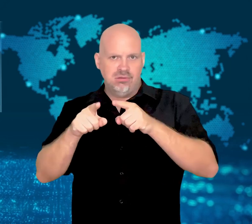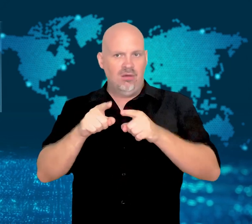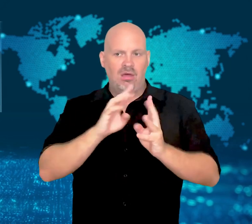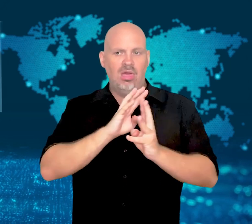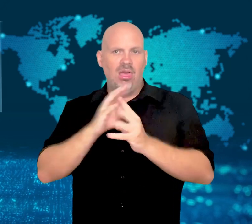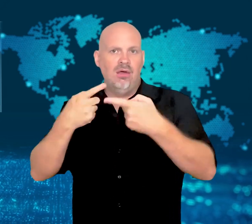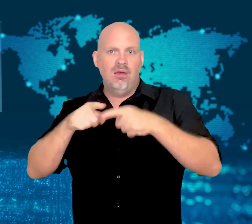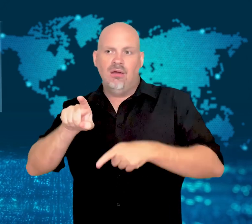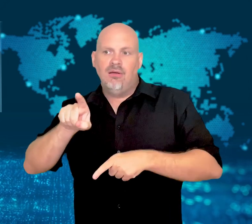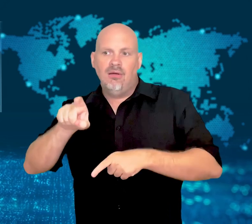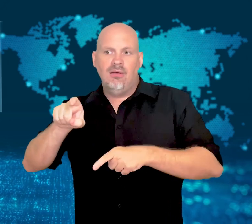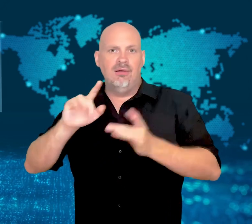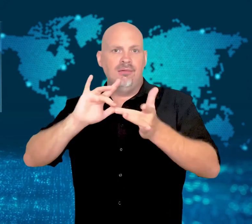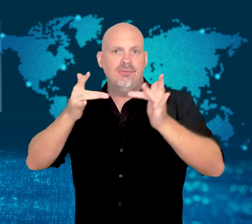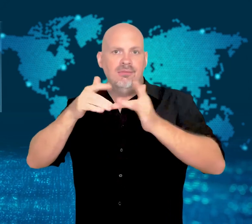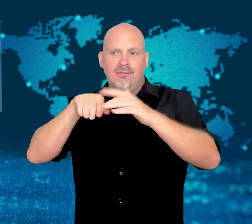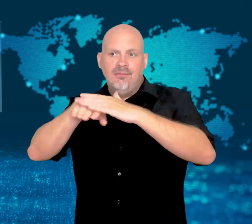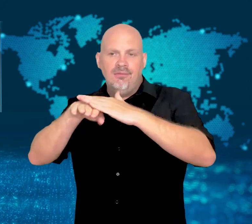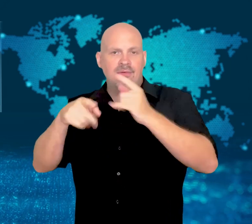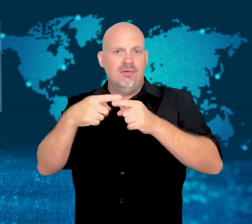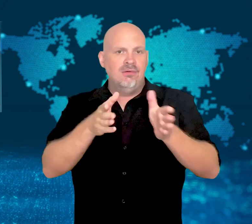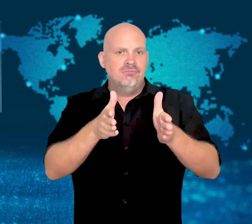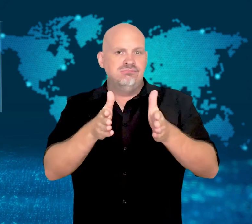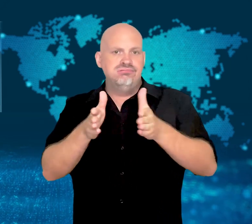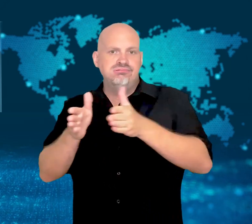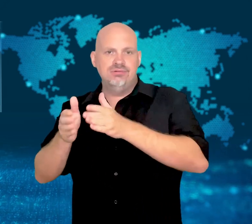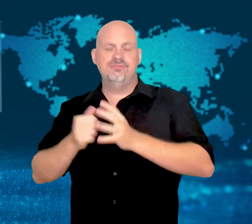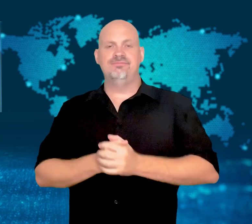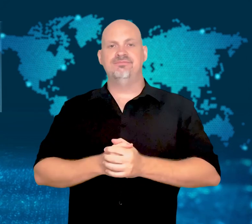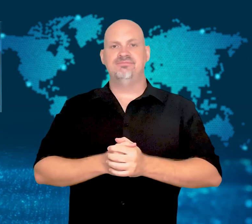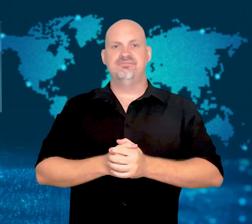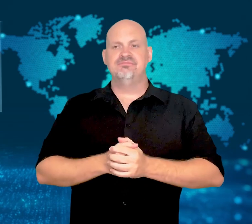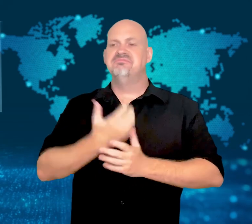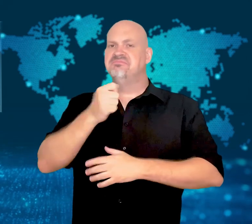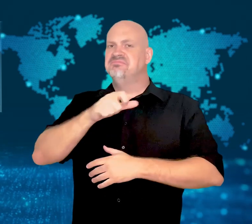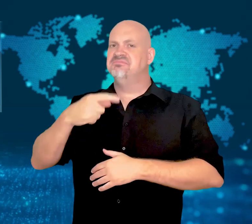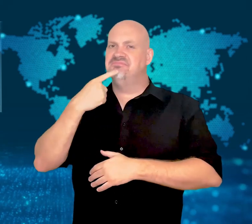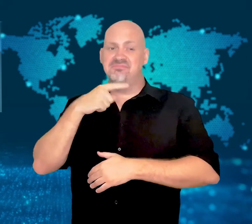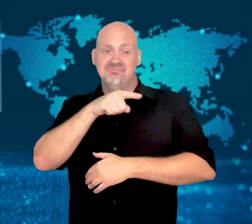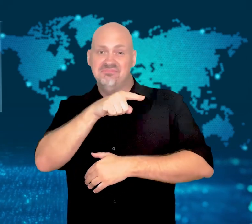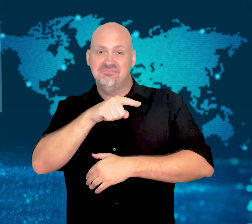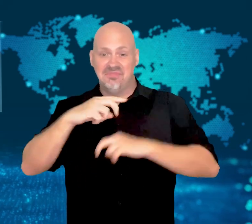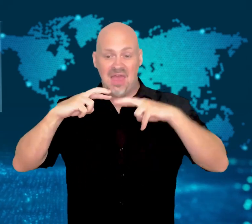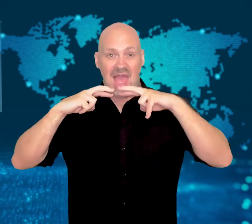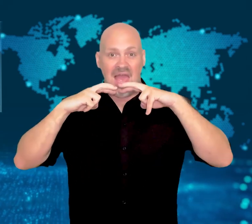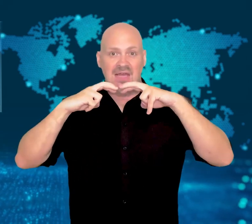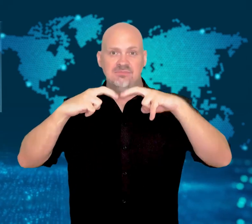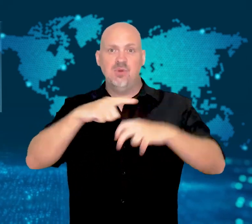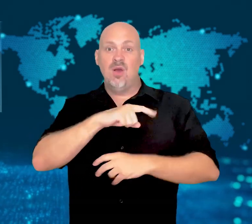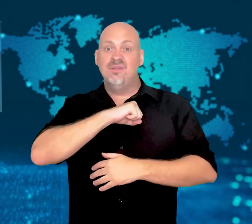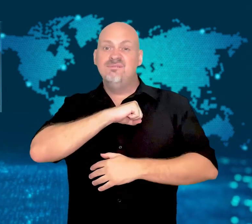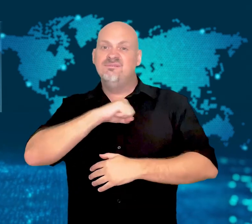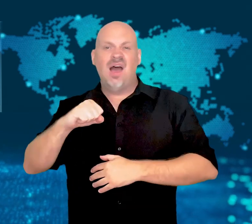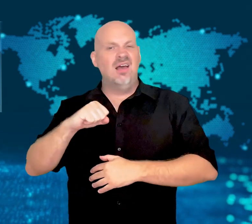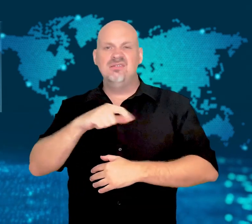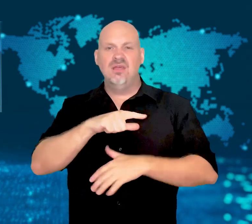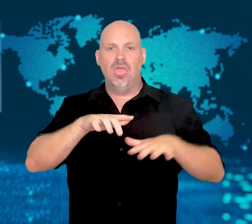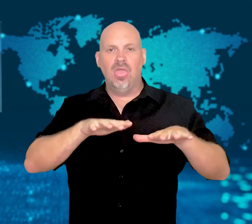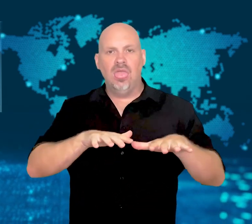to grow as preferred browsers for many.